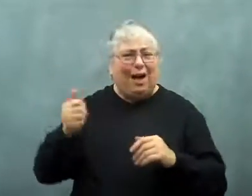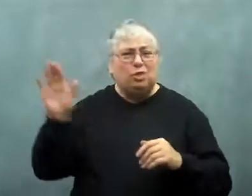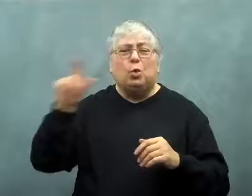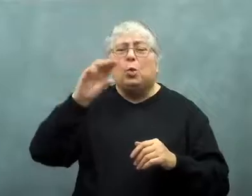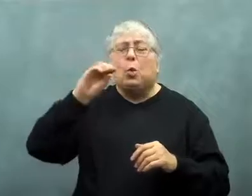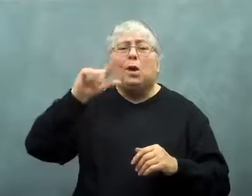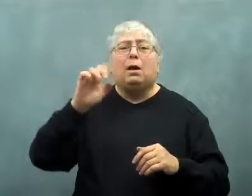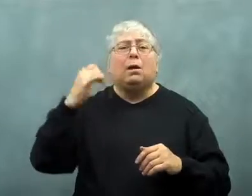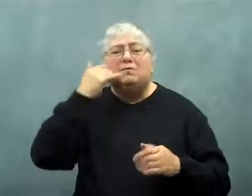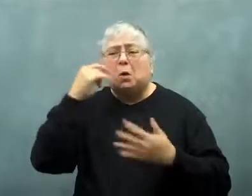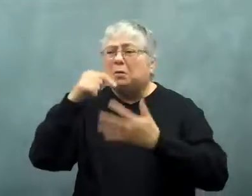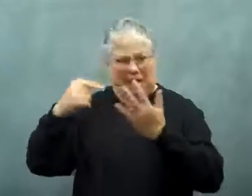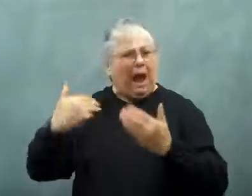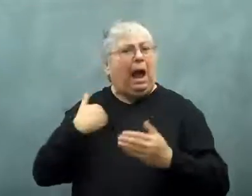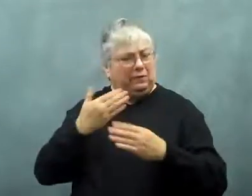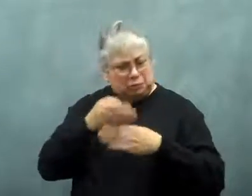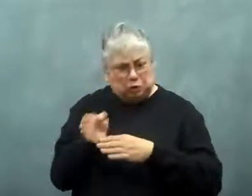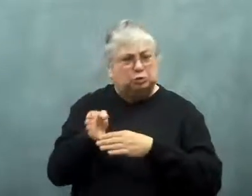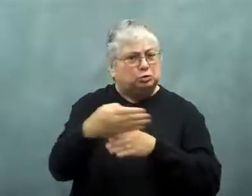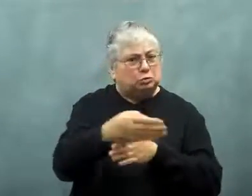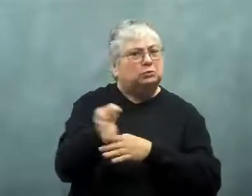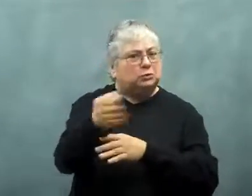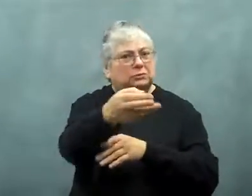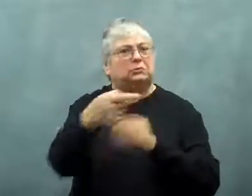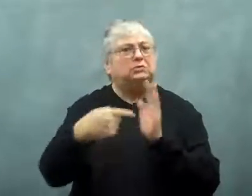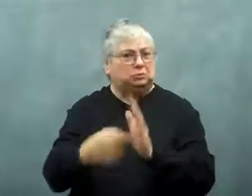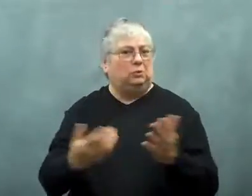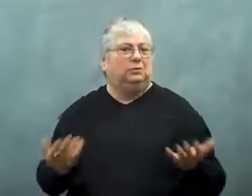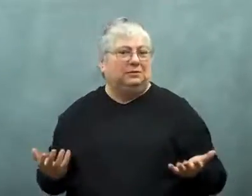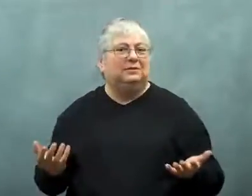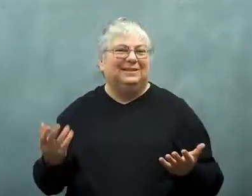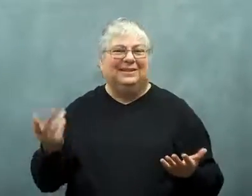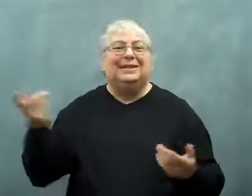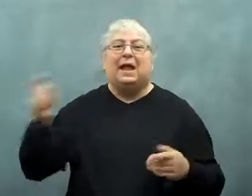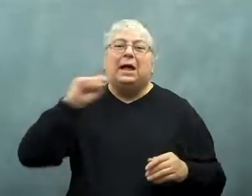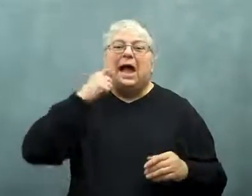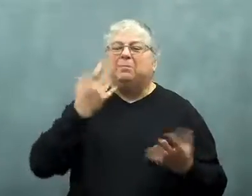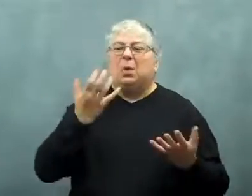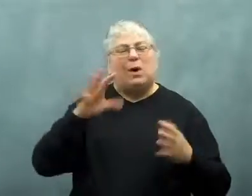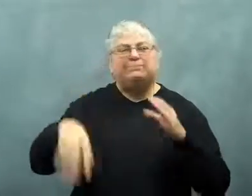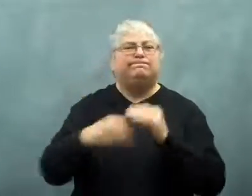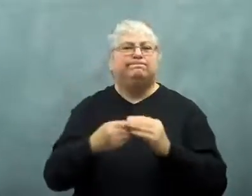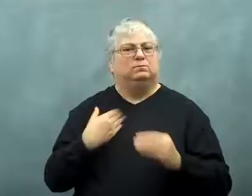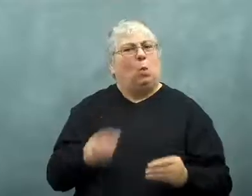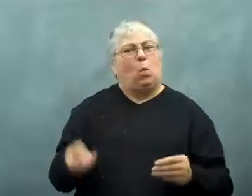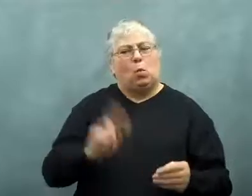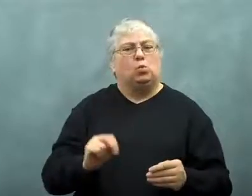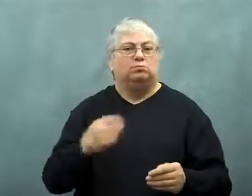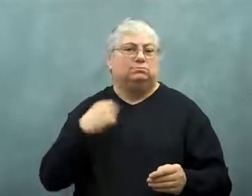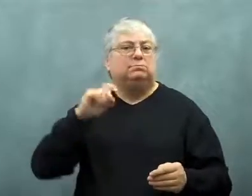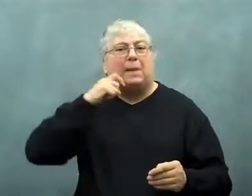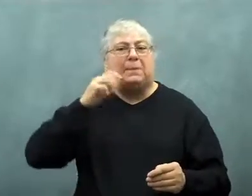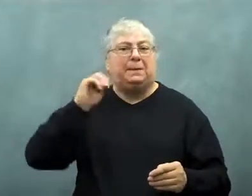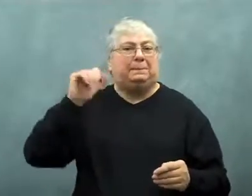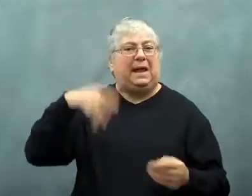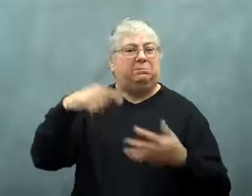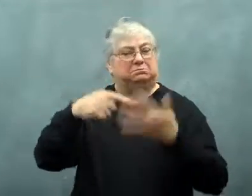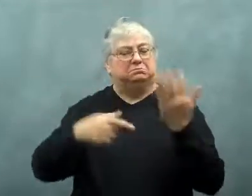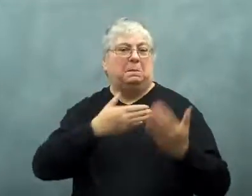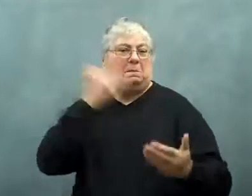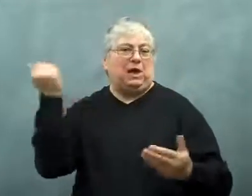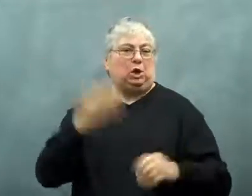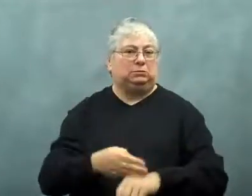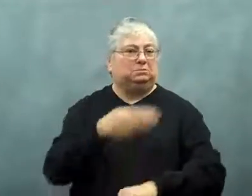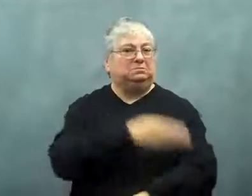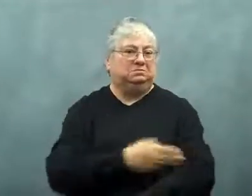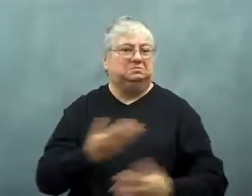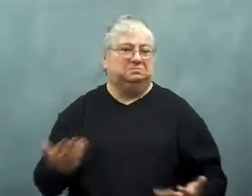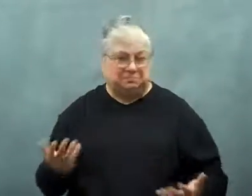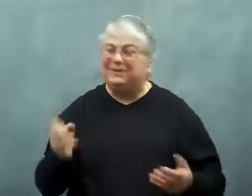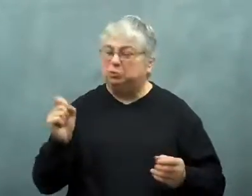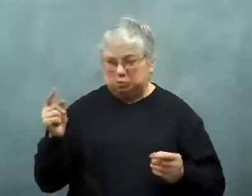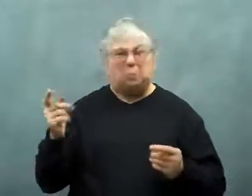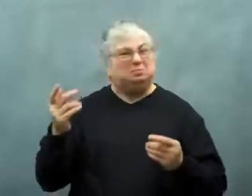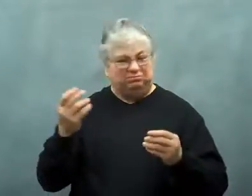Google phones had the turn by turn navigation.